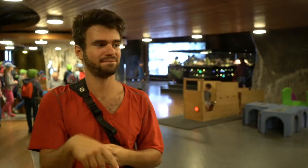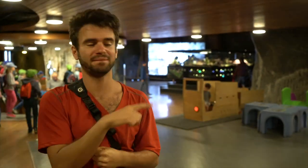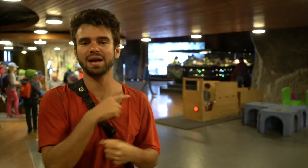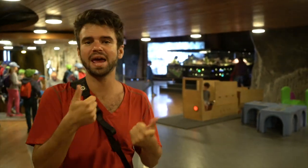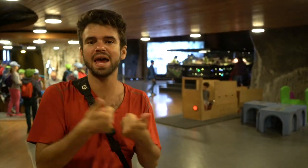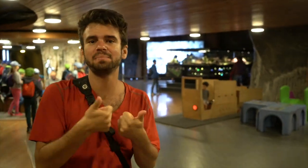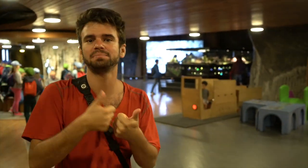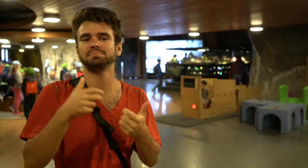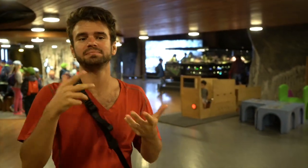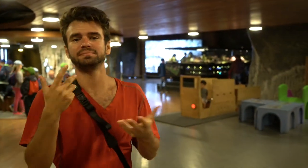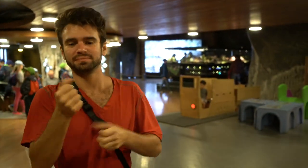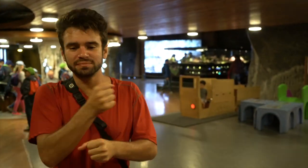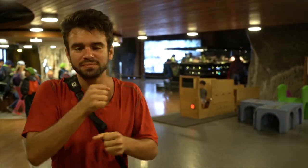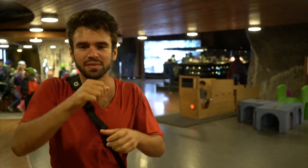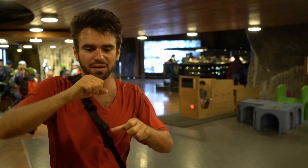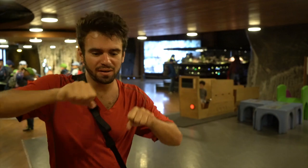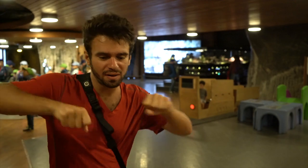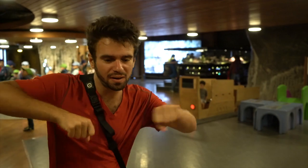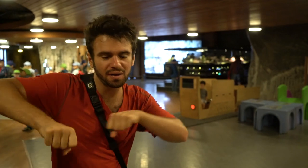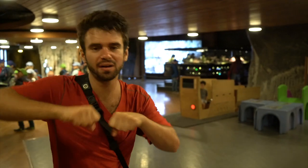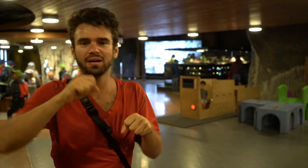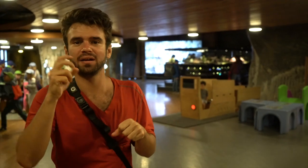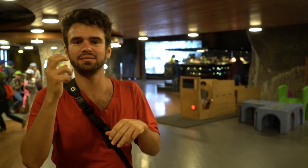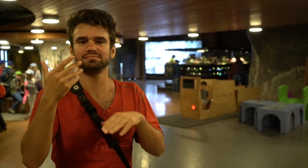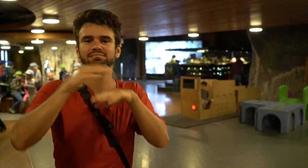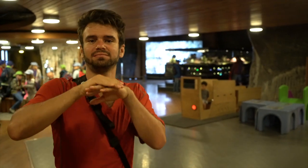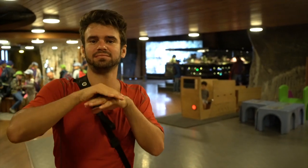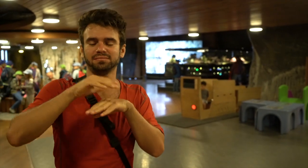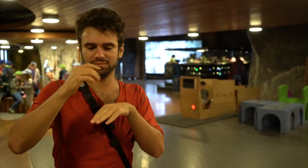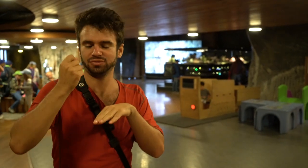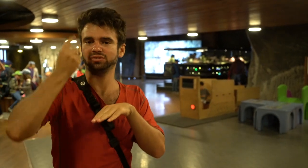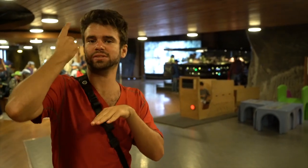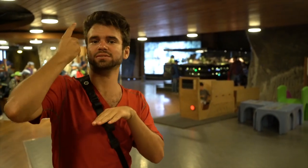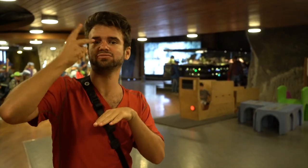There is the game room where kids can play to learn more about mining.